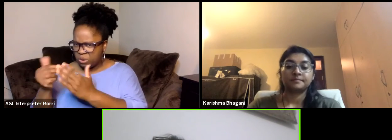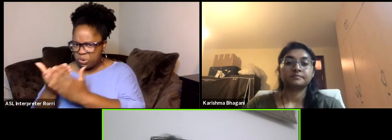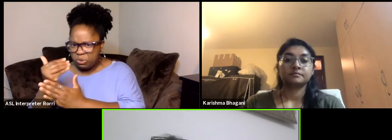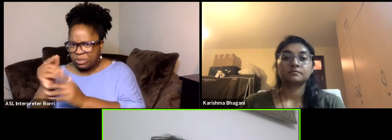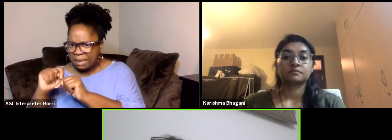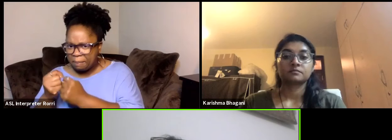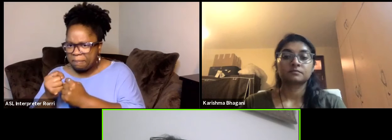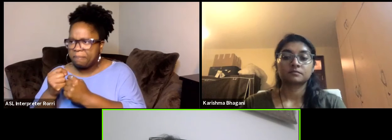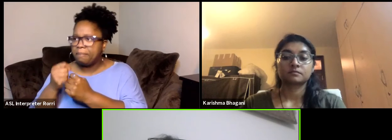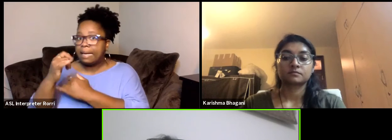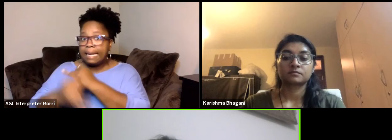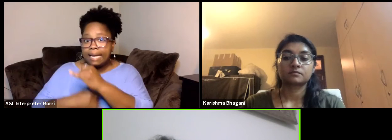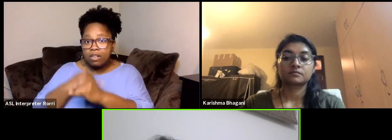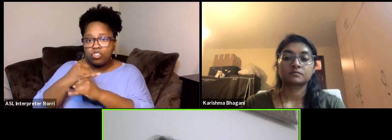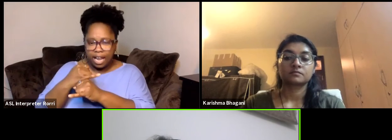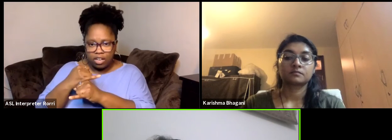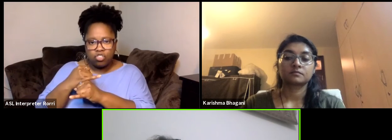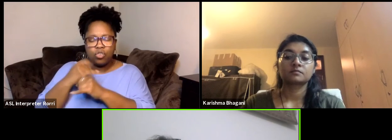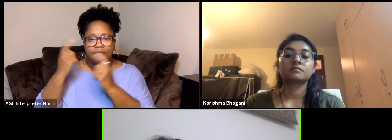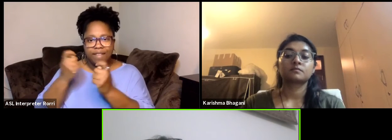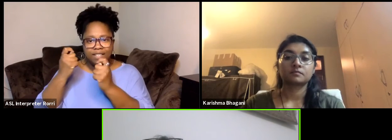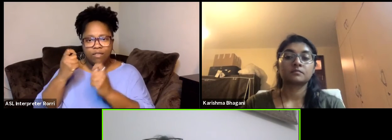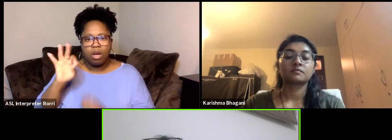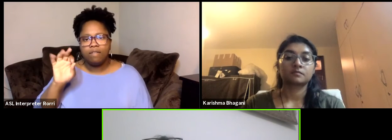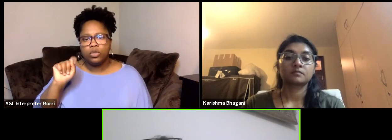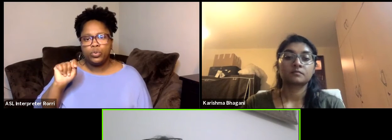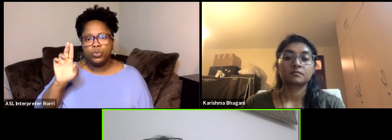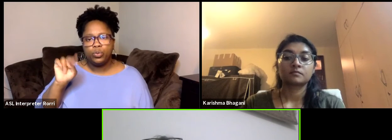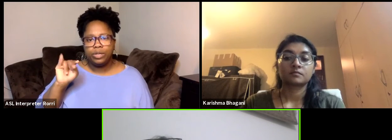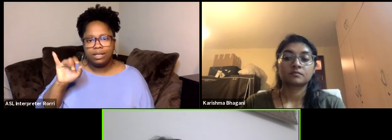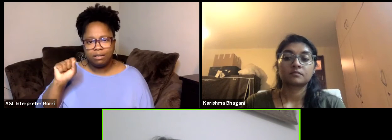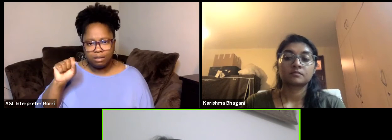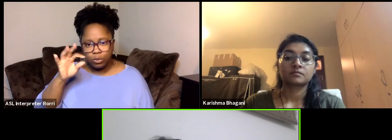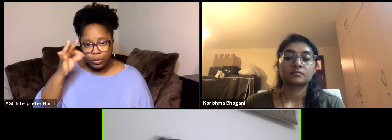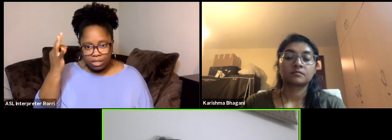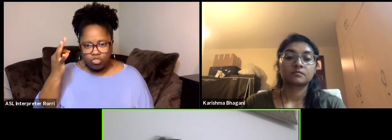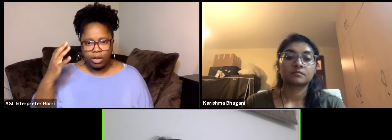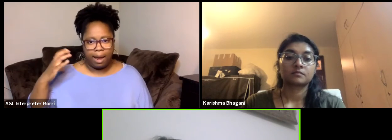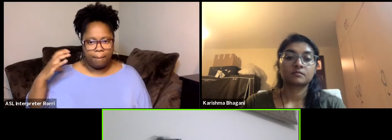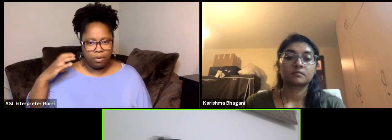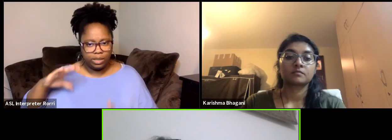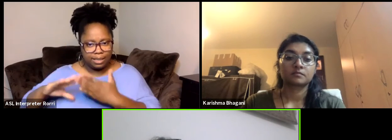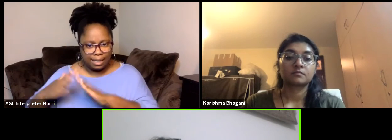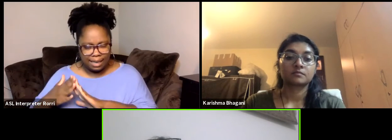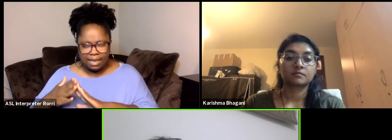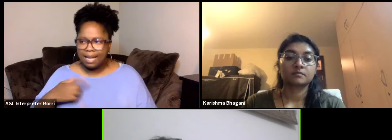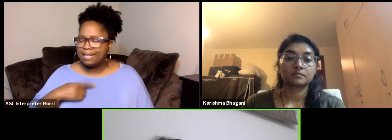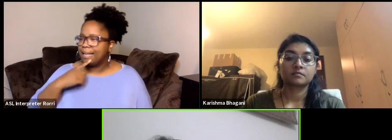of the Tunis, and I reached out to this guy and I said, you pay listen don't give me money.